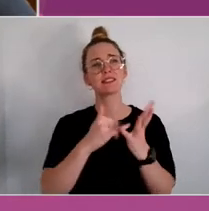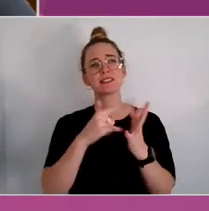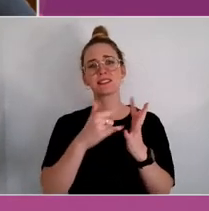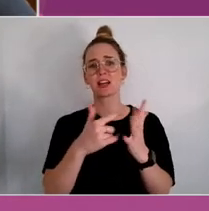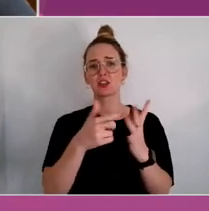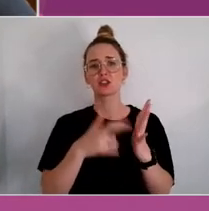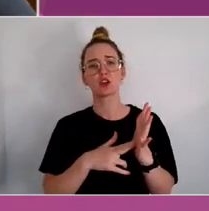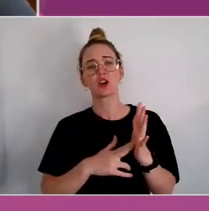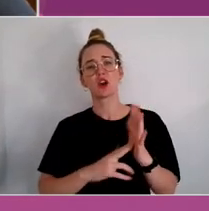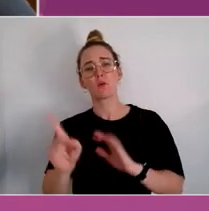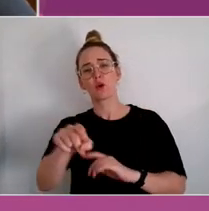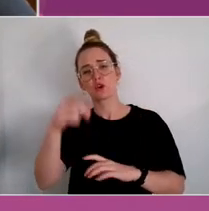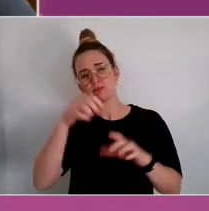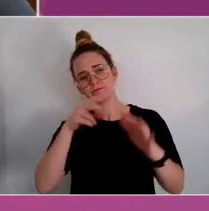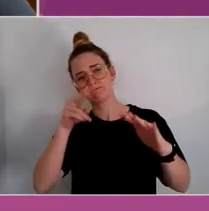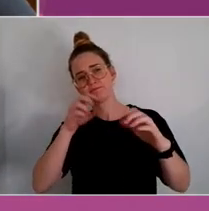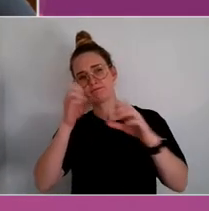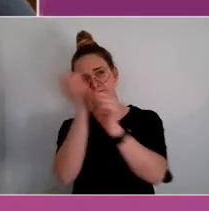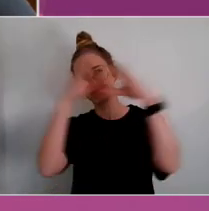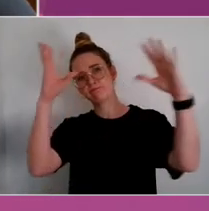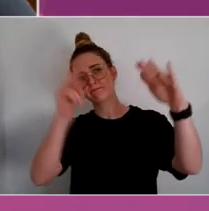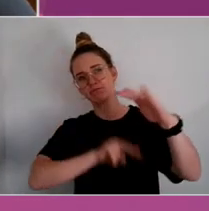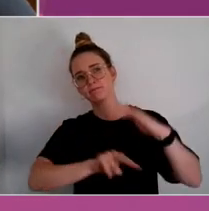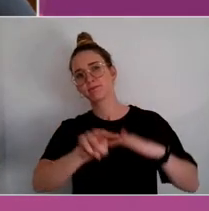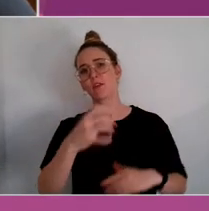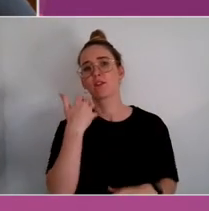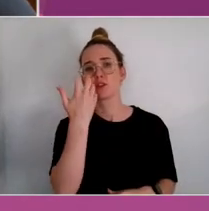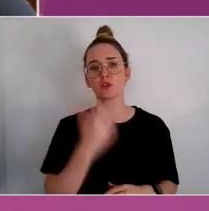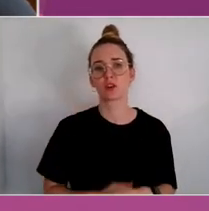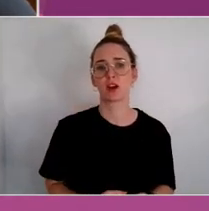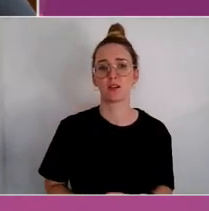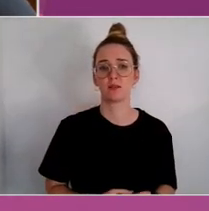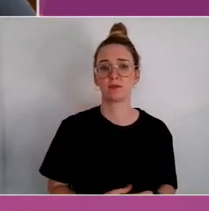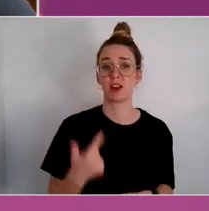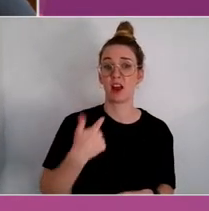When you see people with complex mental health issues represented in that forum, not as the